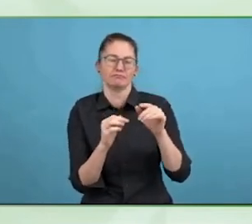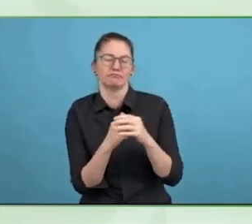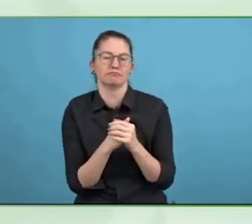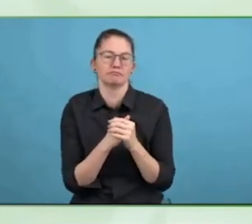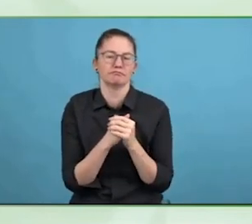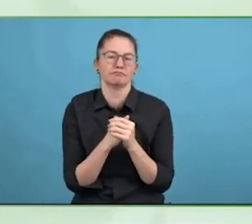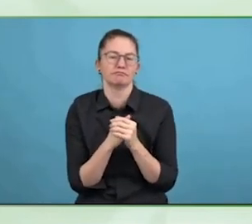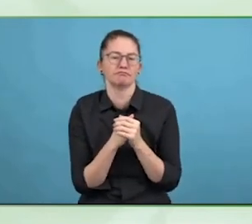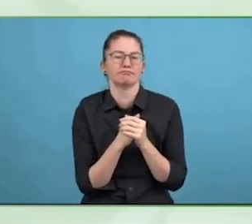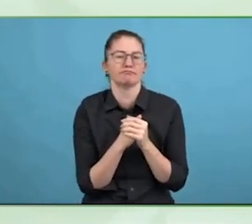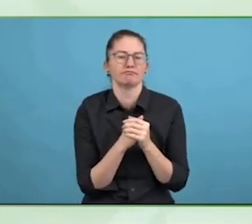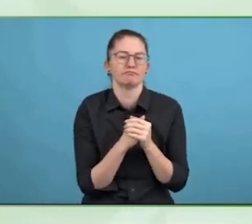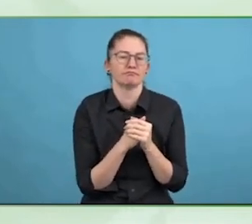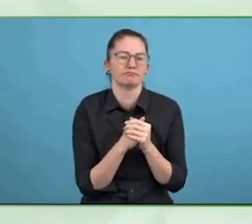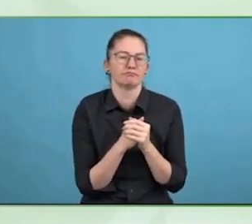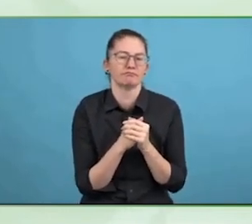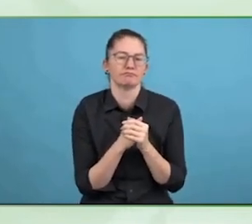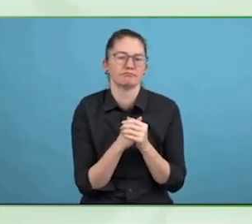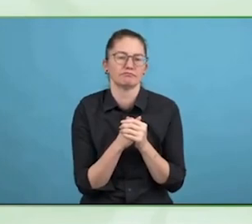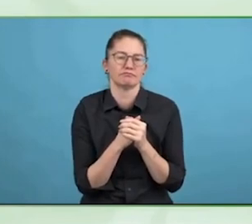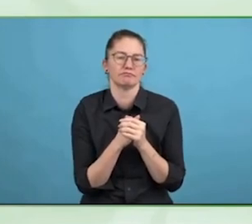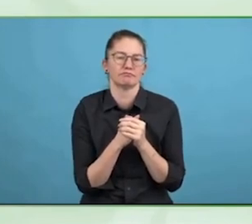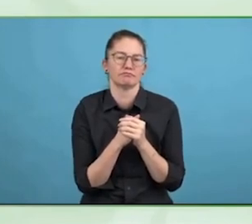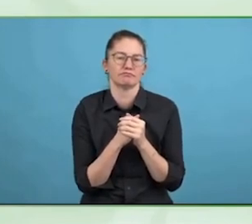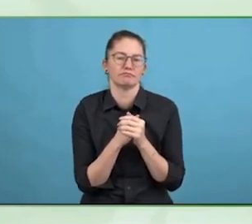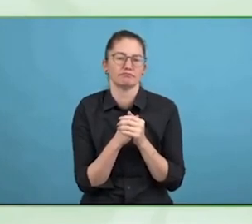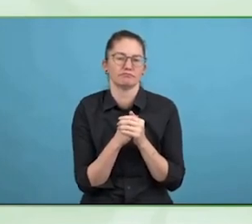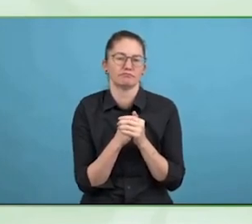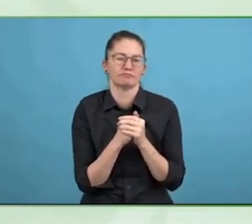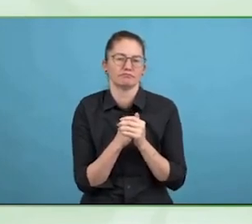to consuming content, anyway someone wants to consume it.